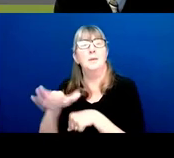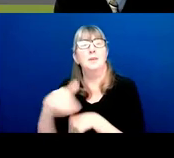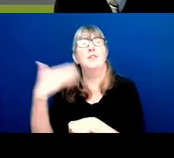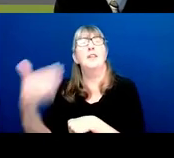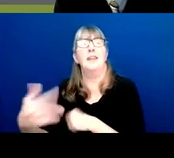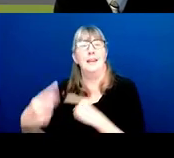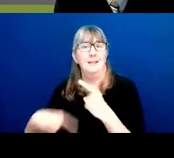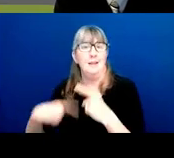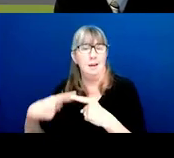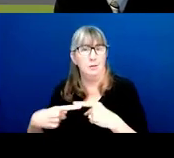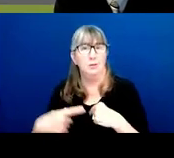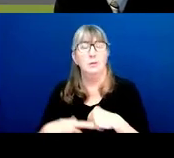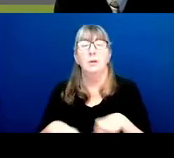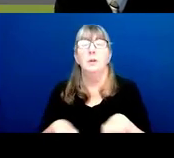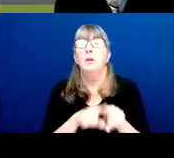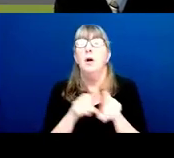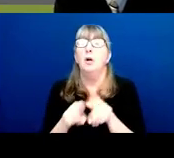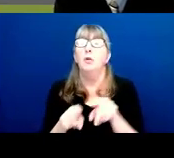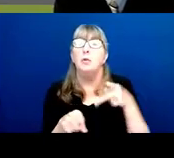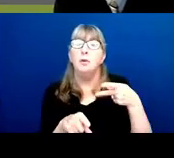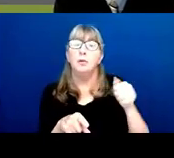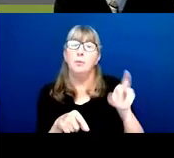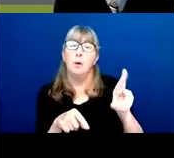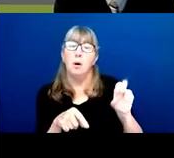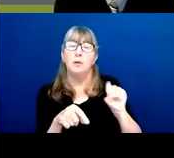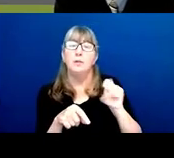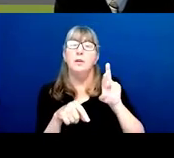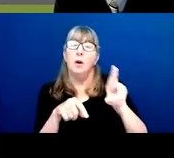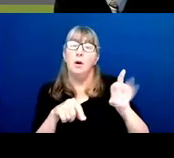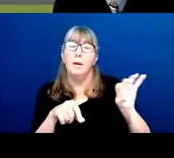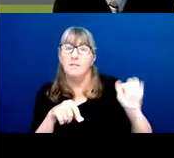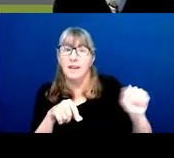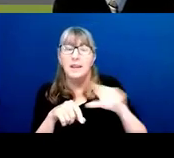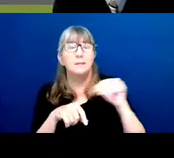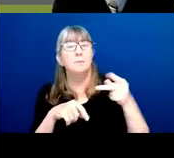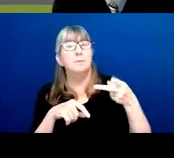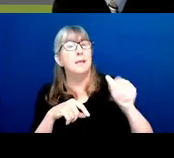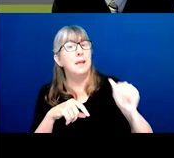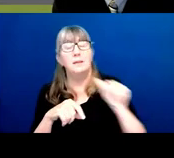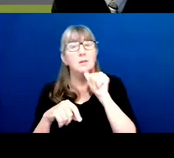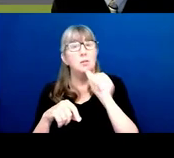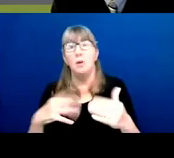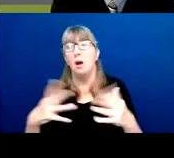There also are PARs and RFAs and even PAs that do not accept resubmission,